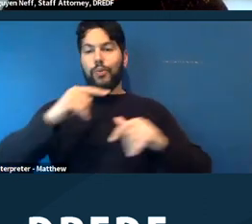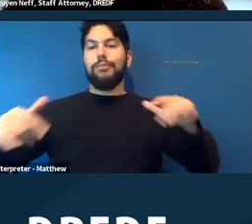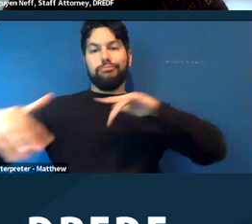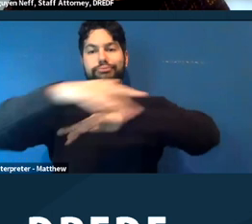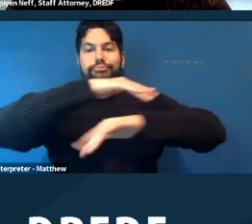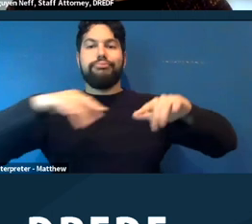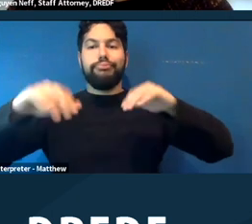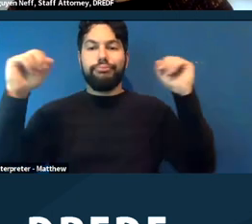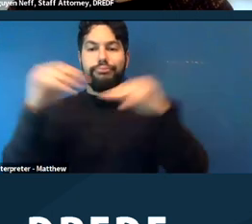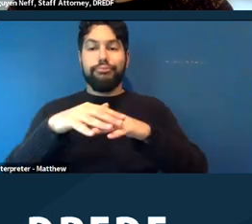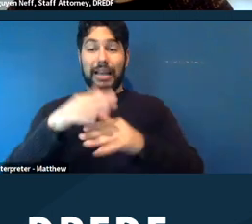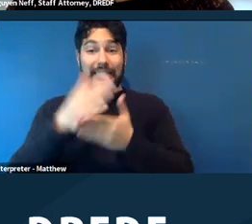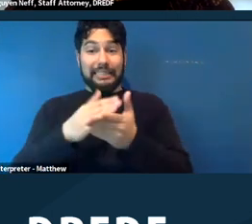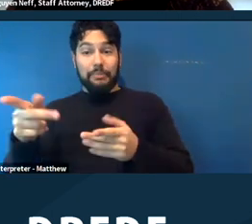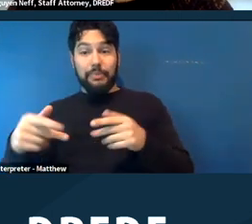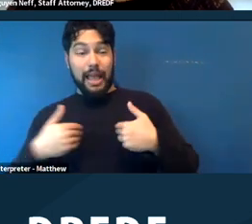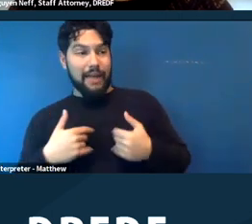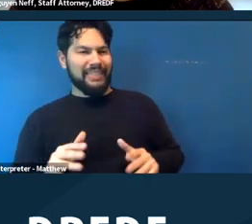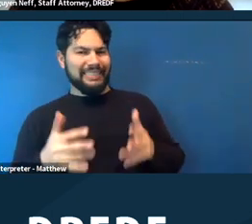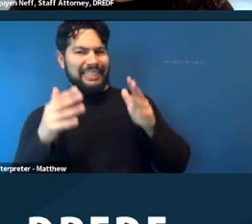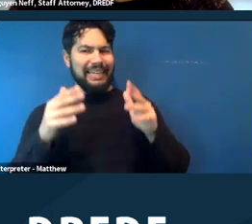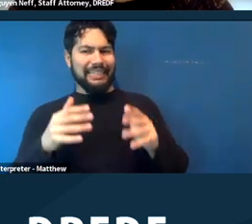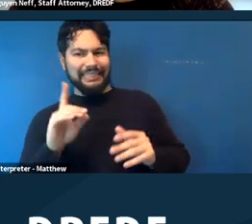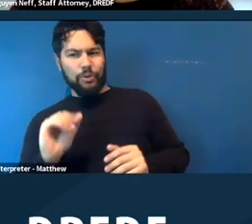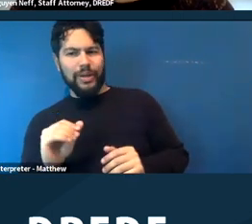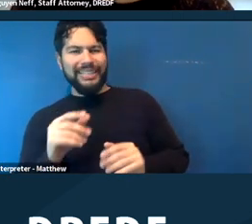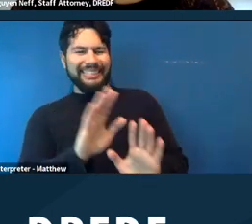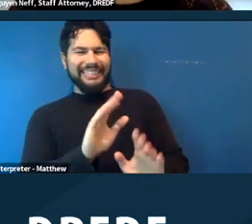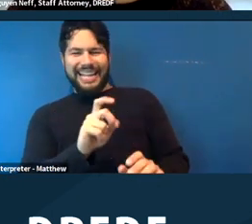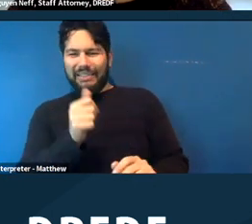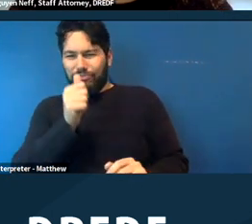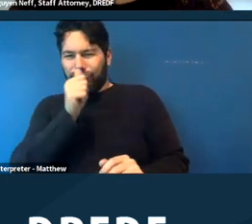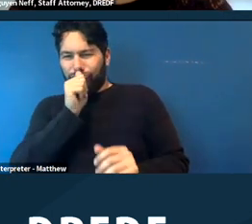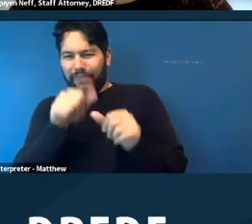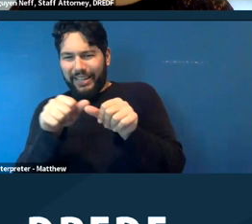or other disabilities might require private space, even if that's not normally provided.